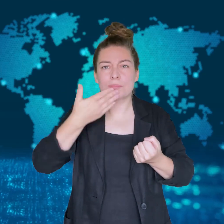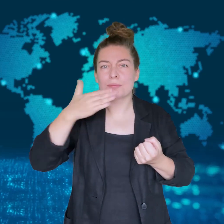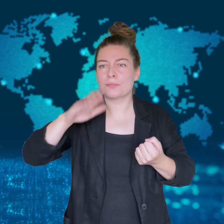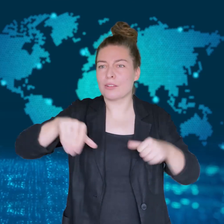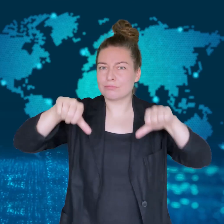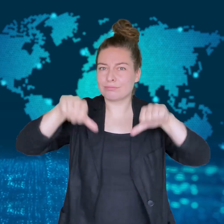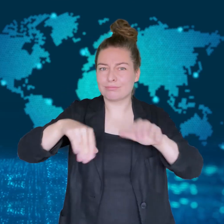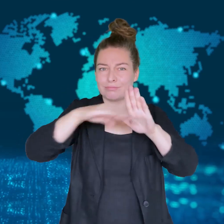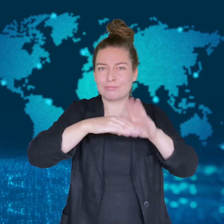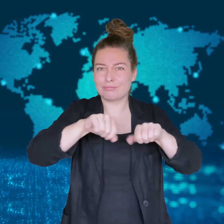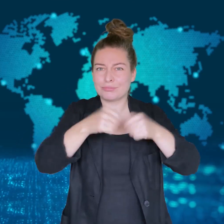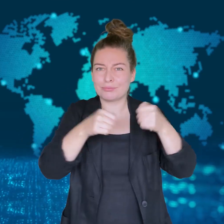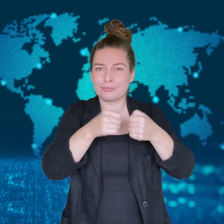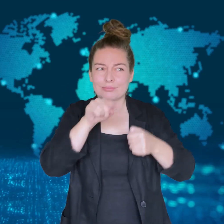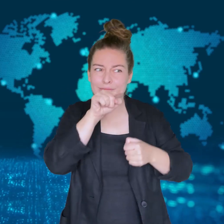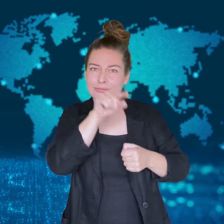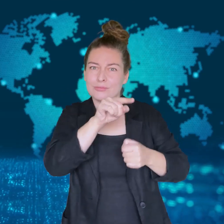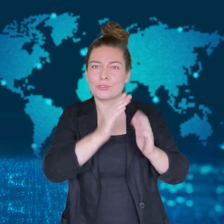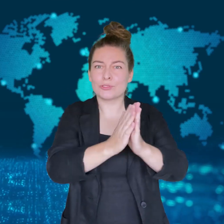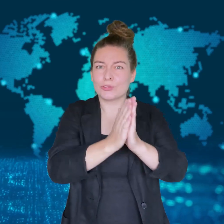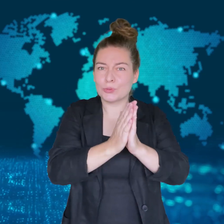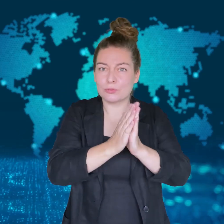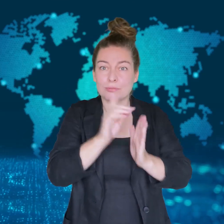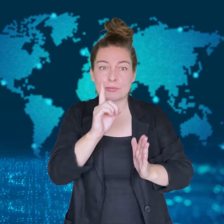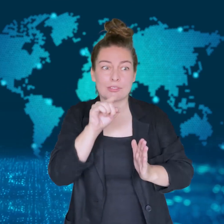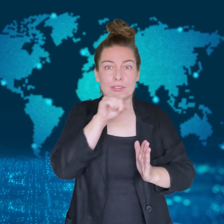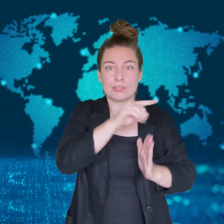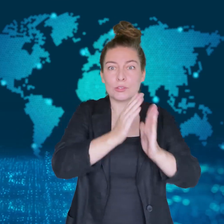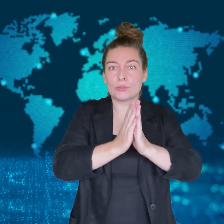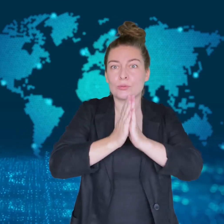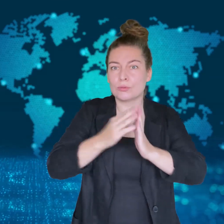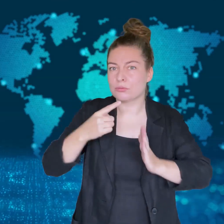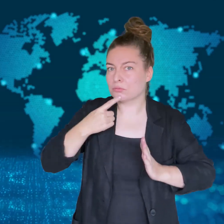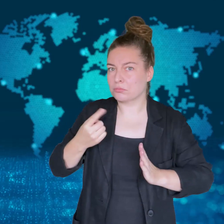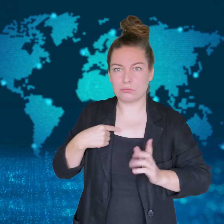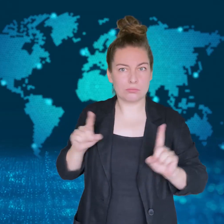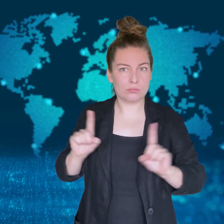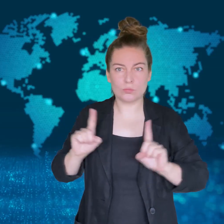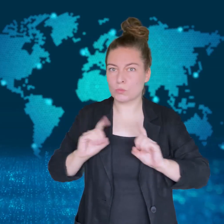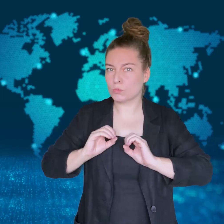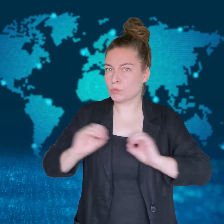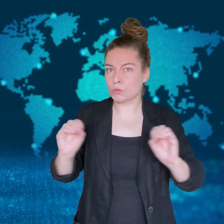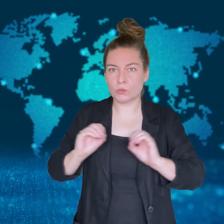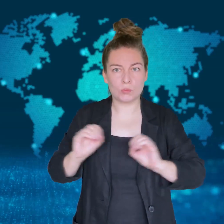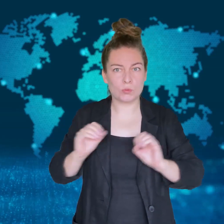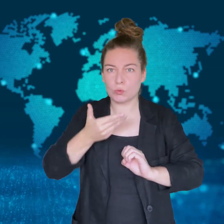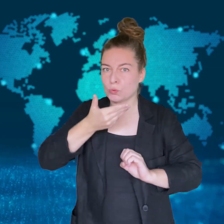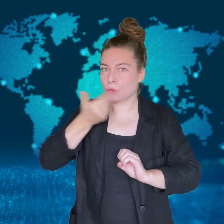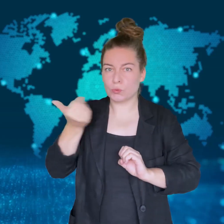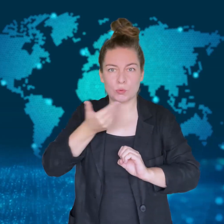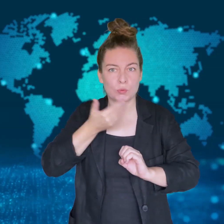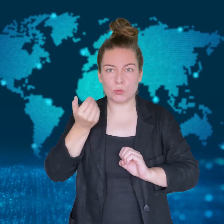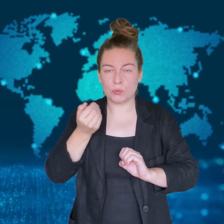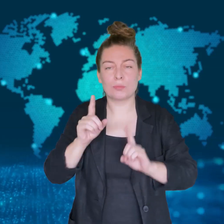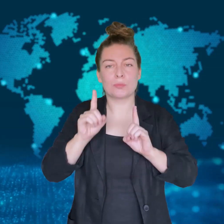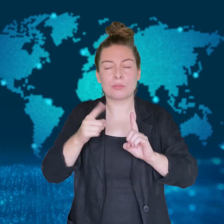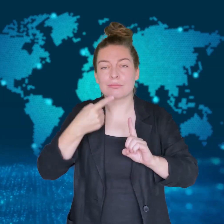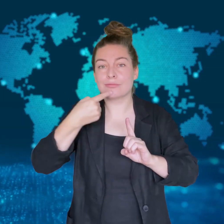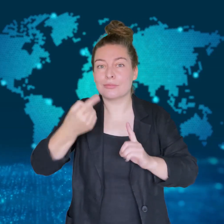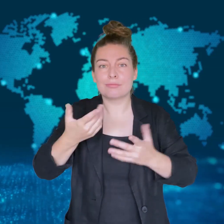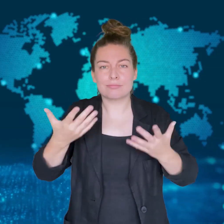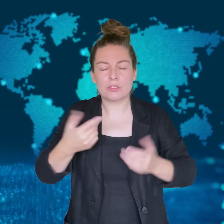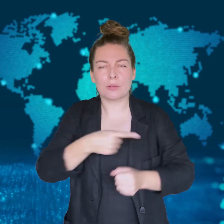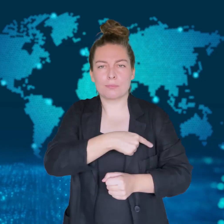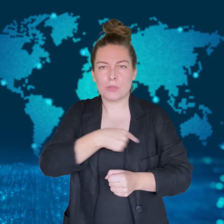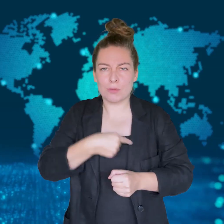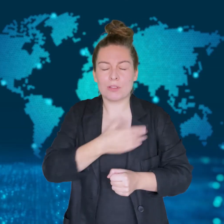The church denies any wrongdoing